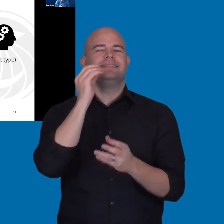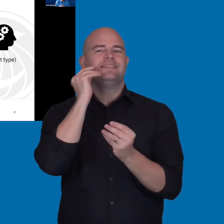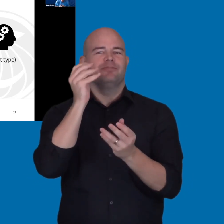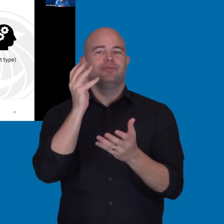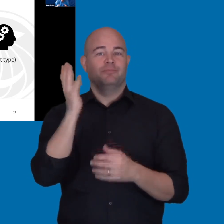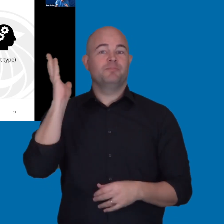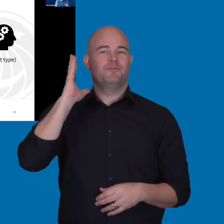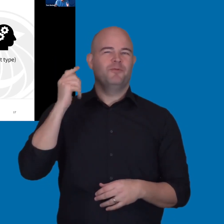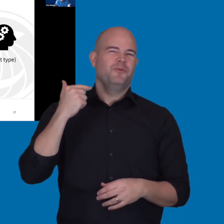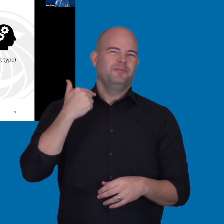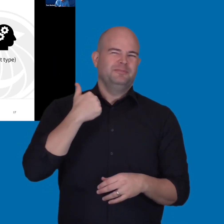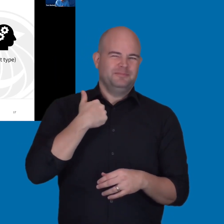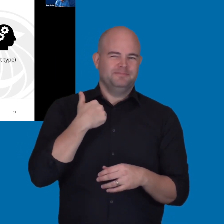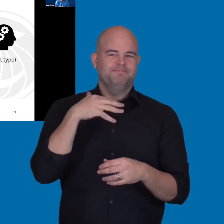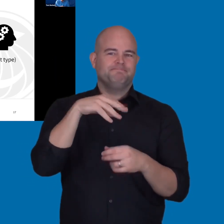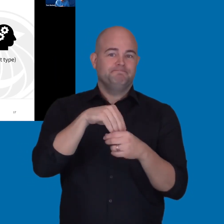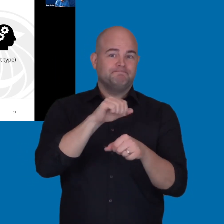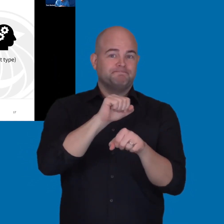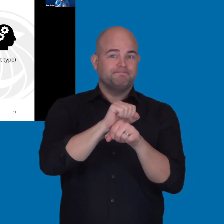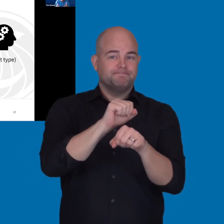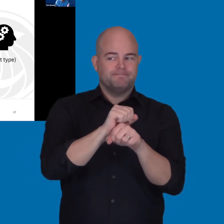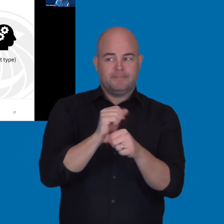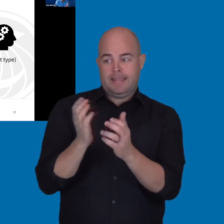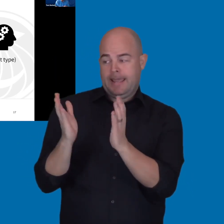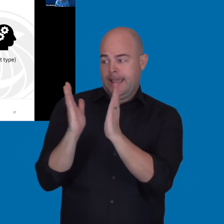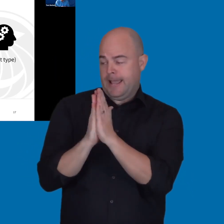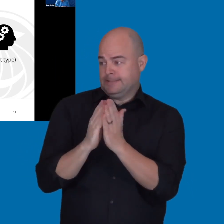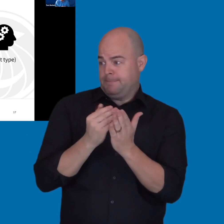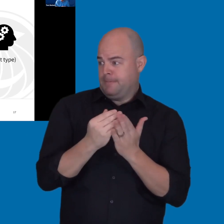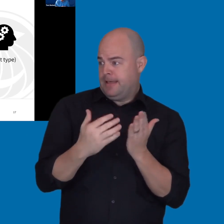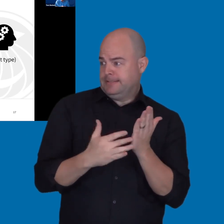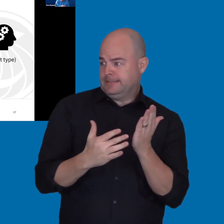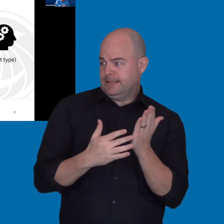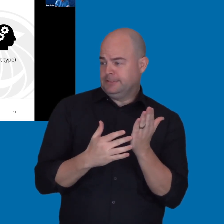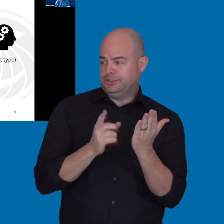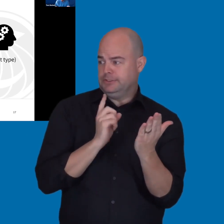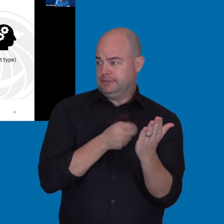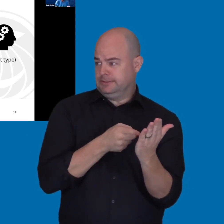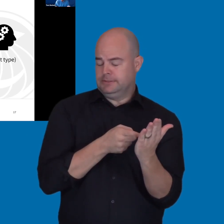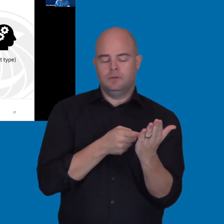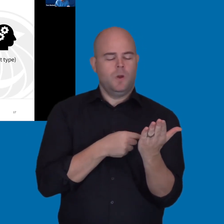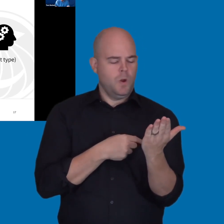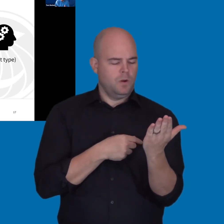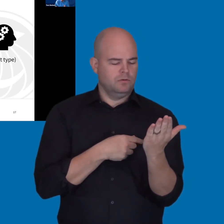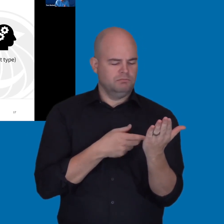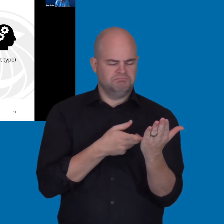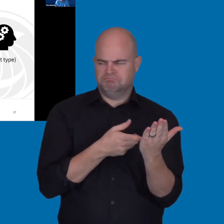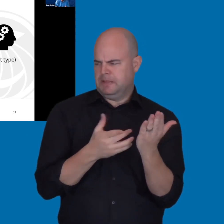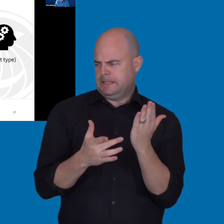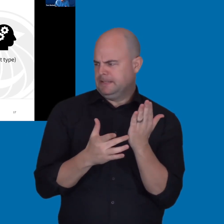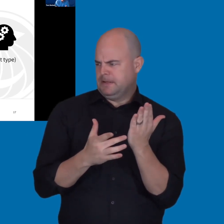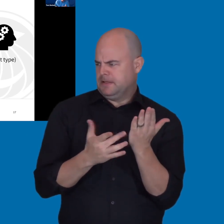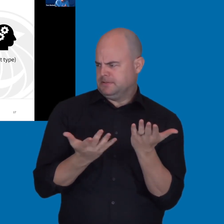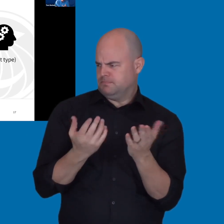And the documentation wouldn't have any information about, how is this technology going to be used? What's its purpose?